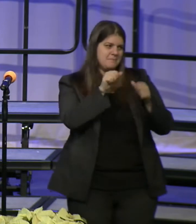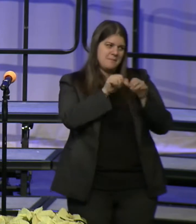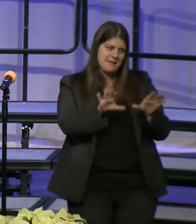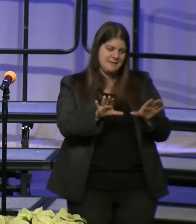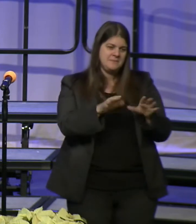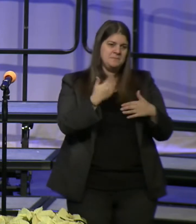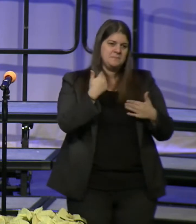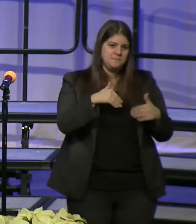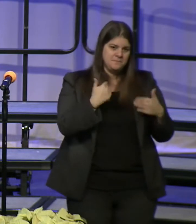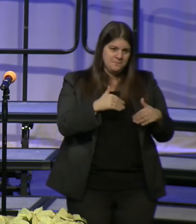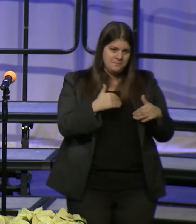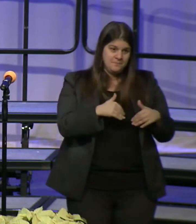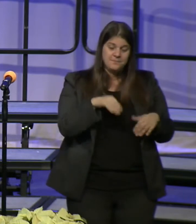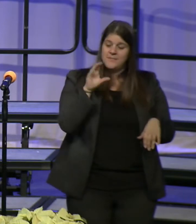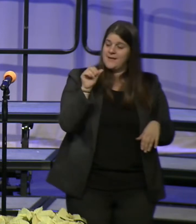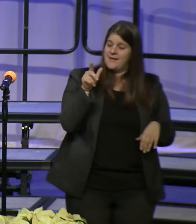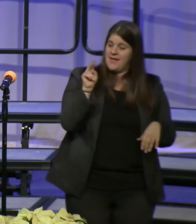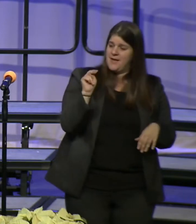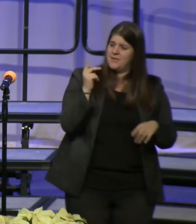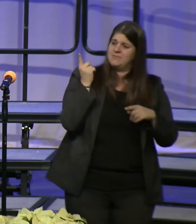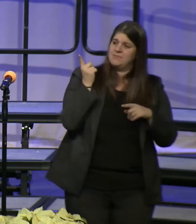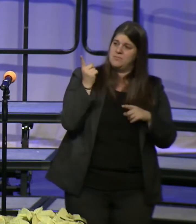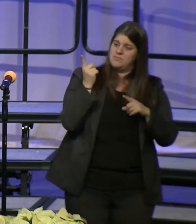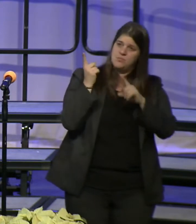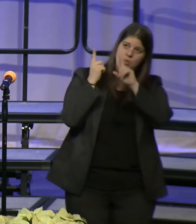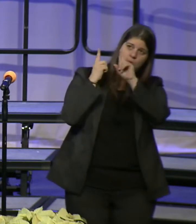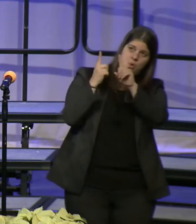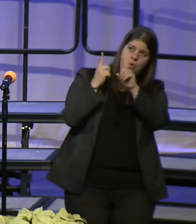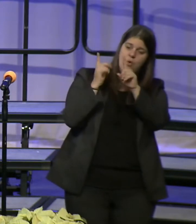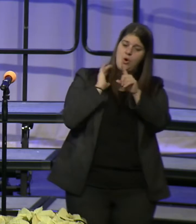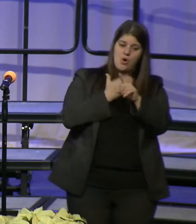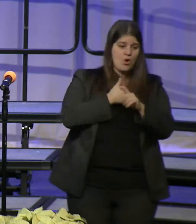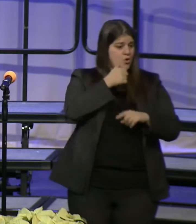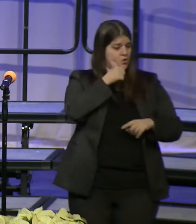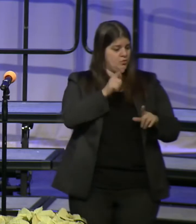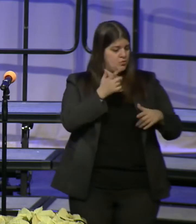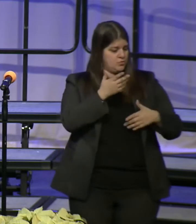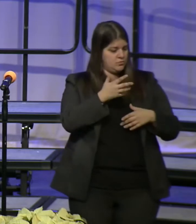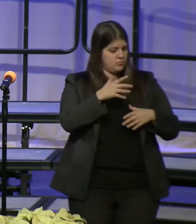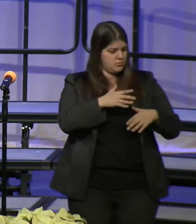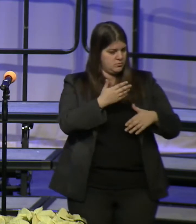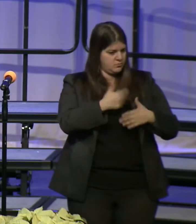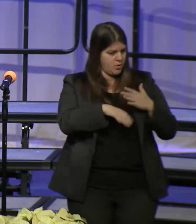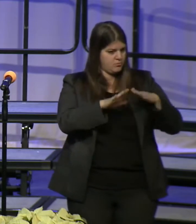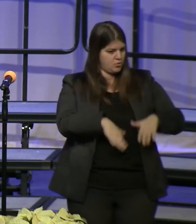Calvin wanted our girls to grow up in a diverse and inclusive community. He also wanted our